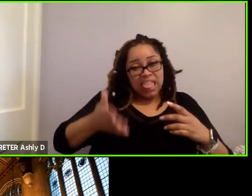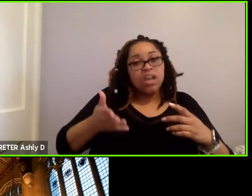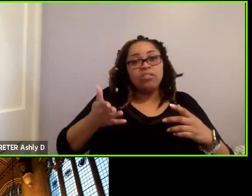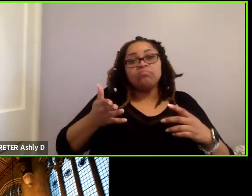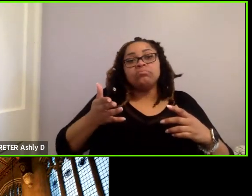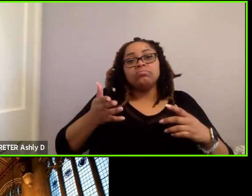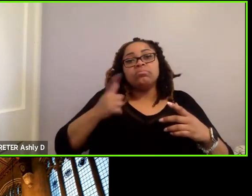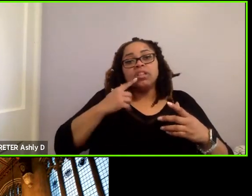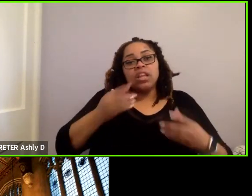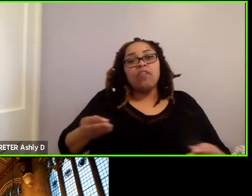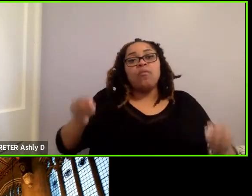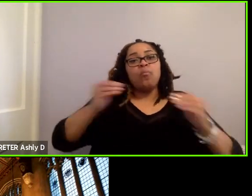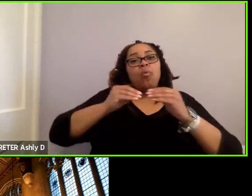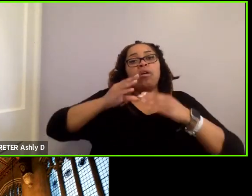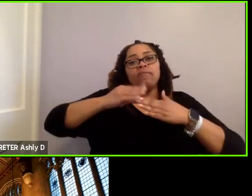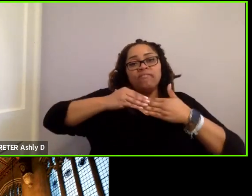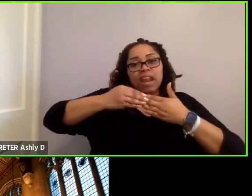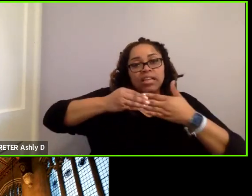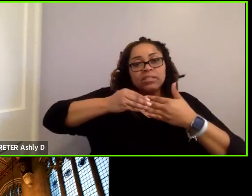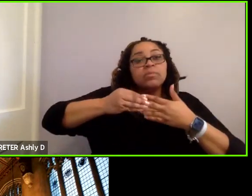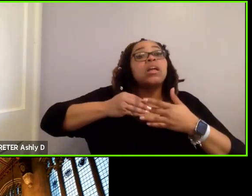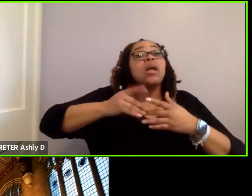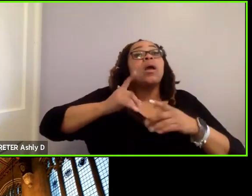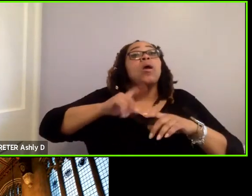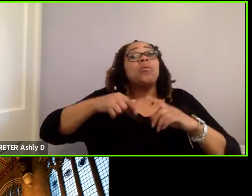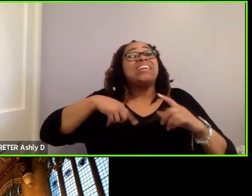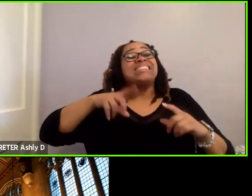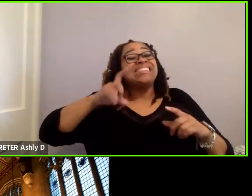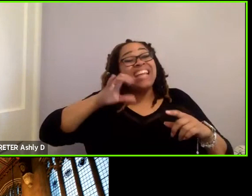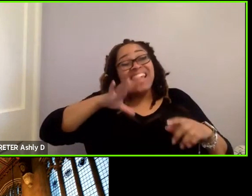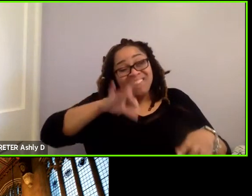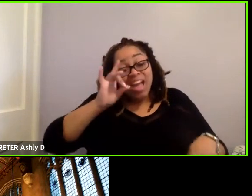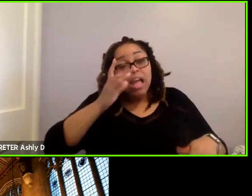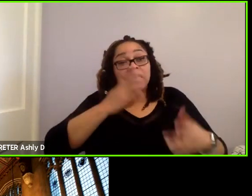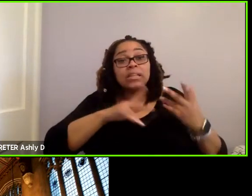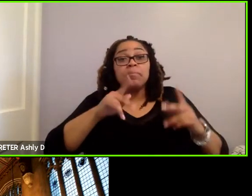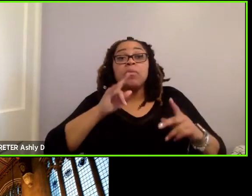you could have more flexibility. We have found that some people, even in environments where